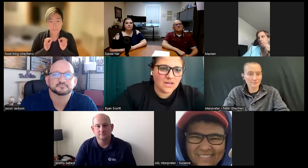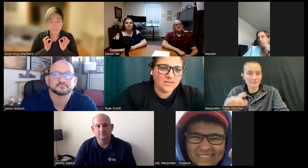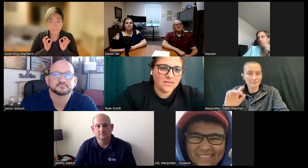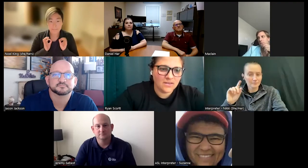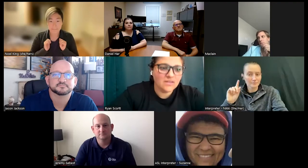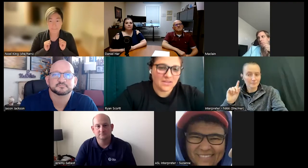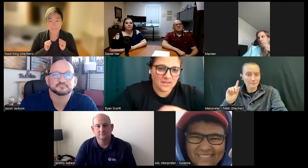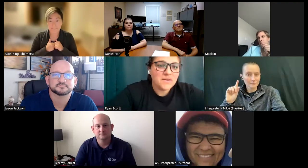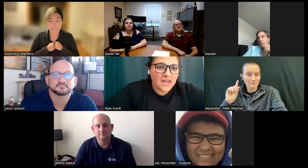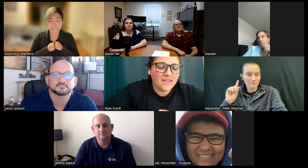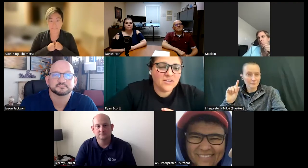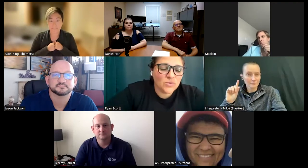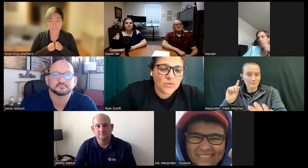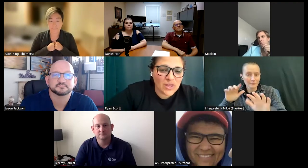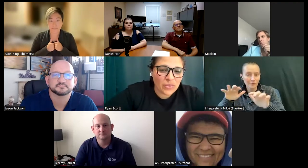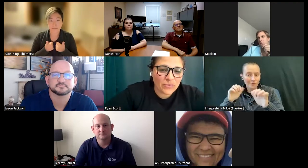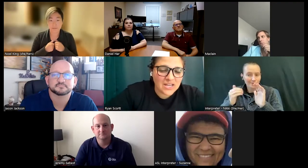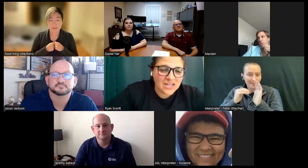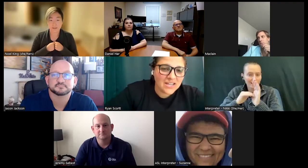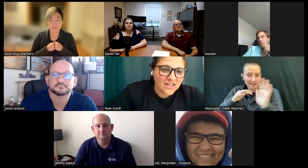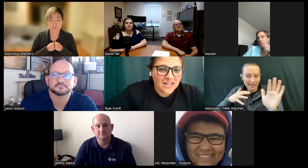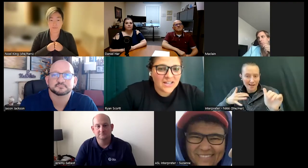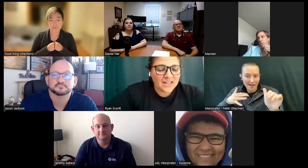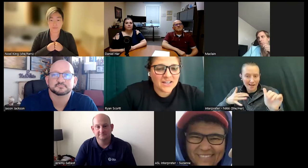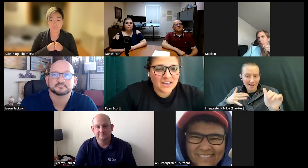Ryan please take over again and there's only three